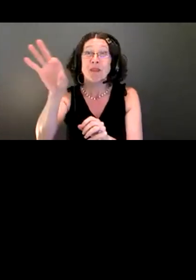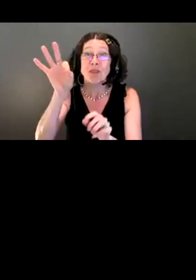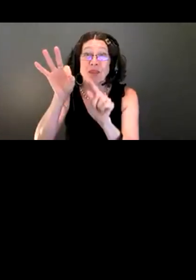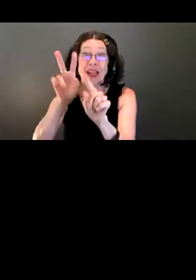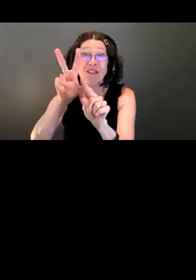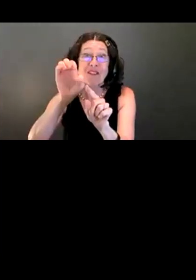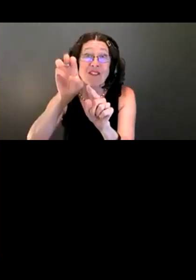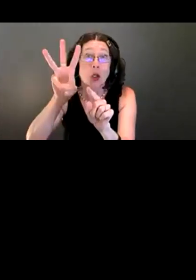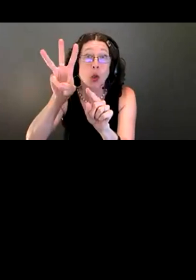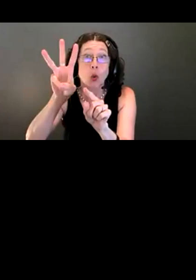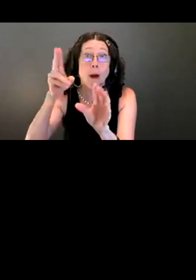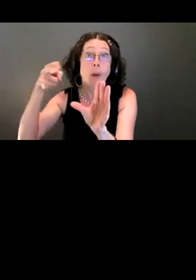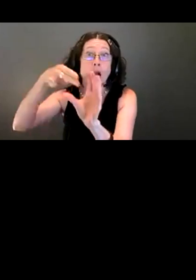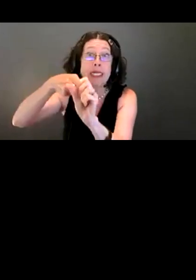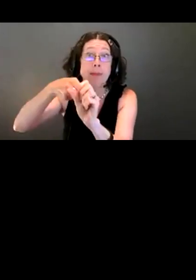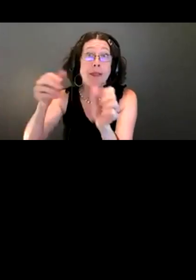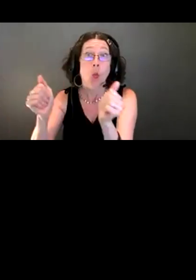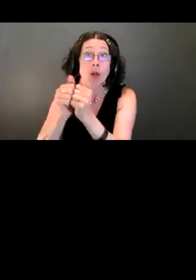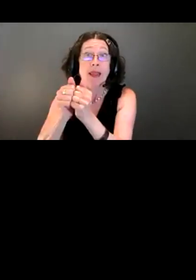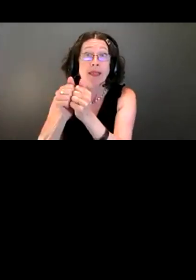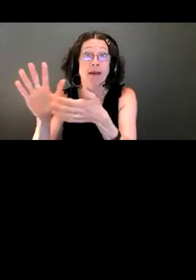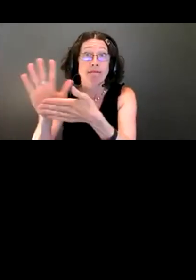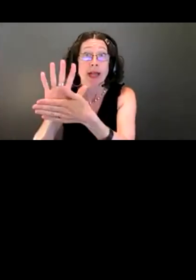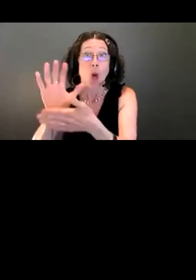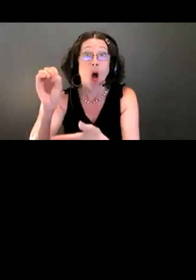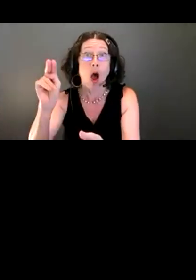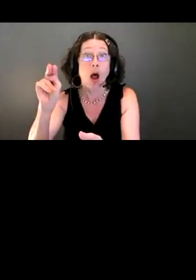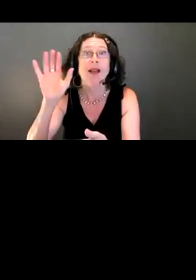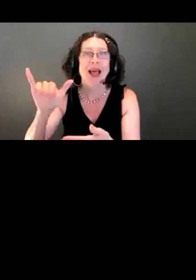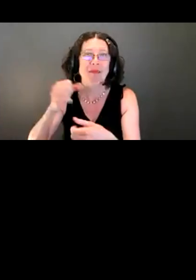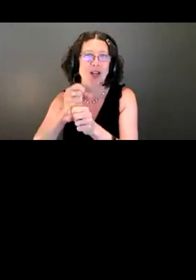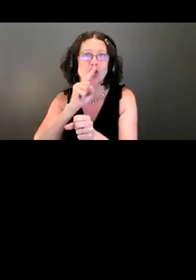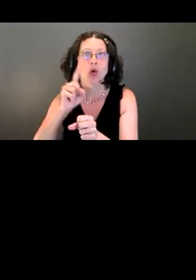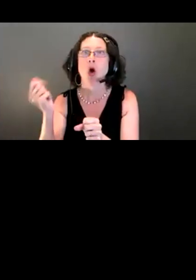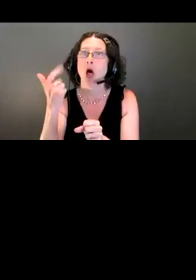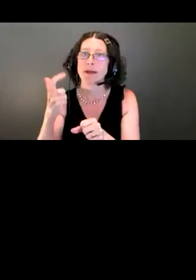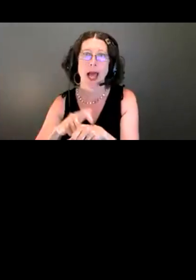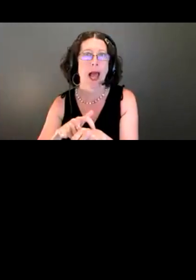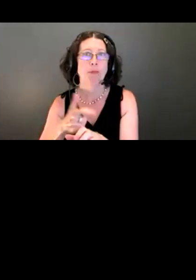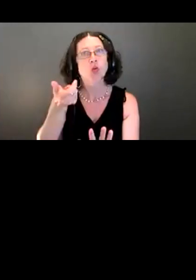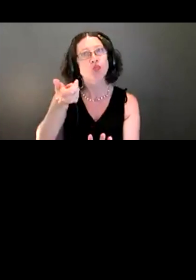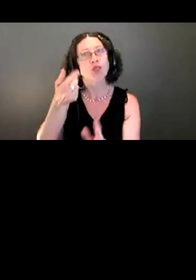that you see them at all times.